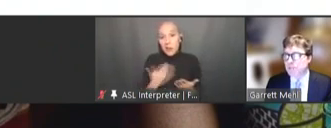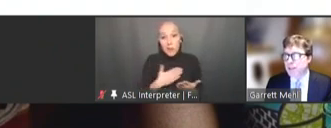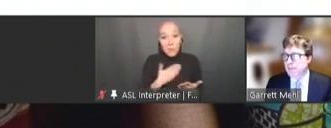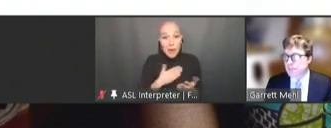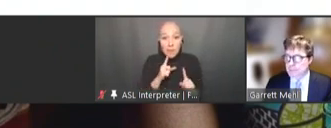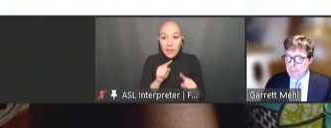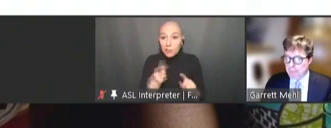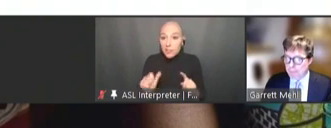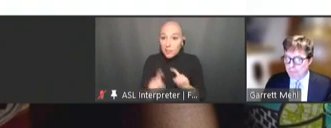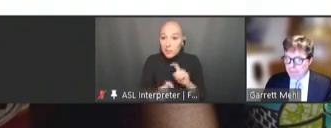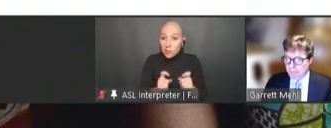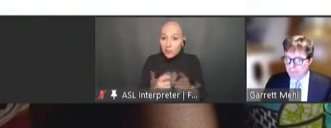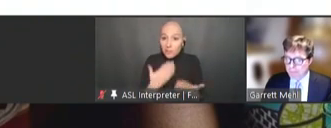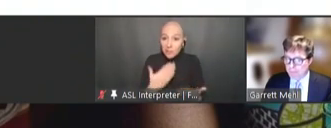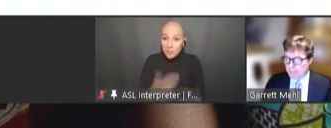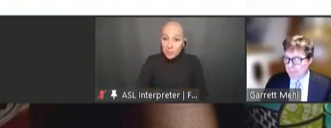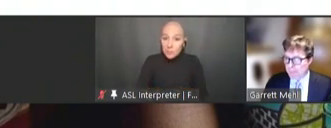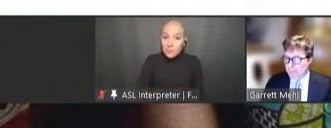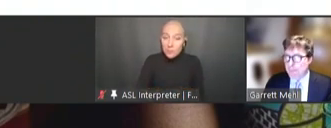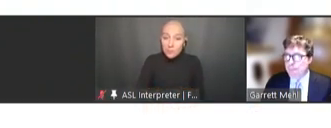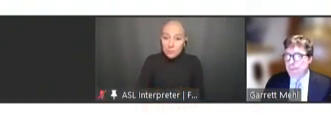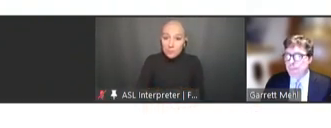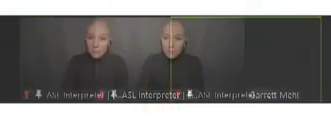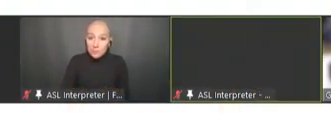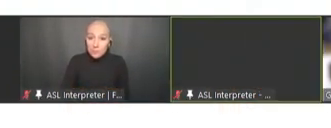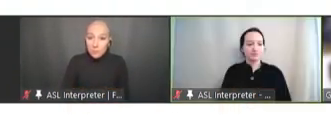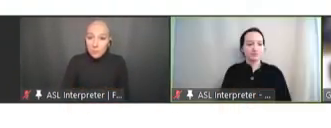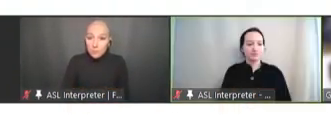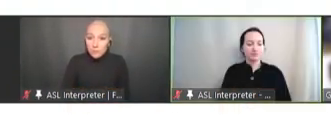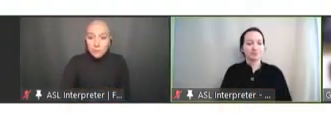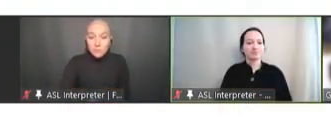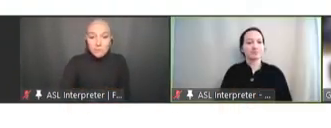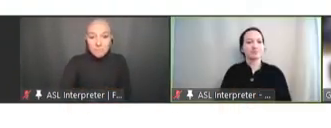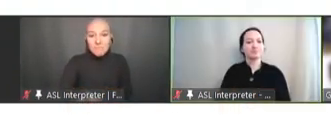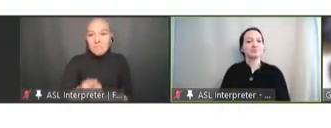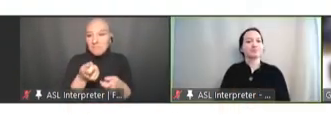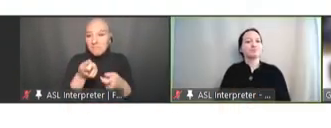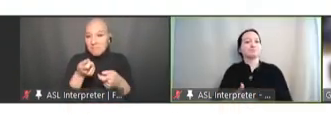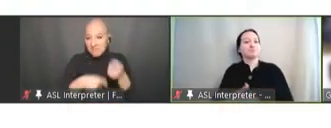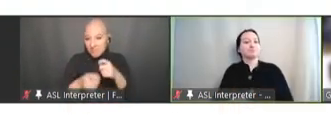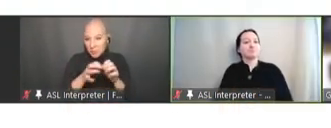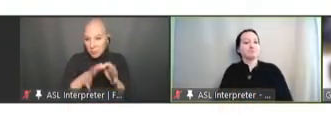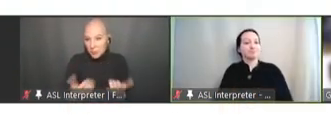Robert Hopkins: Thank you very much, Dr. Mehl. Are there any questions or